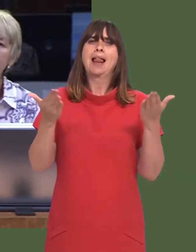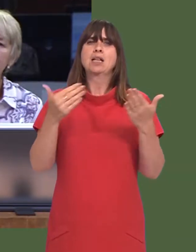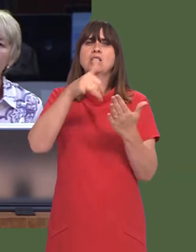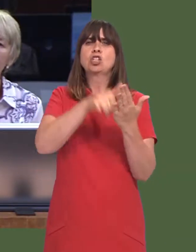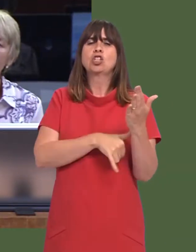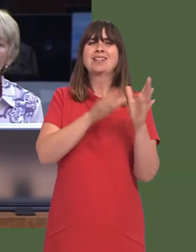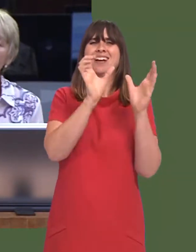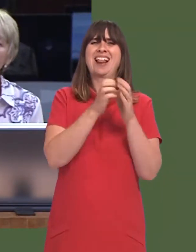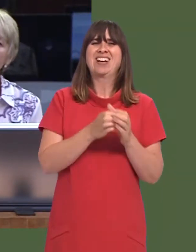classification issue.